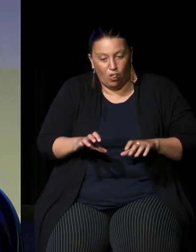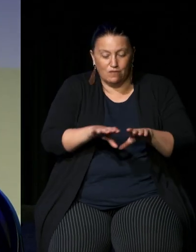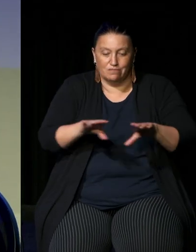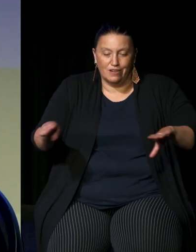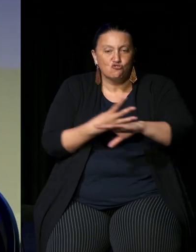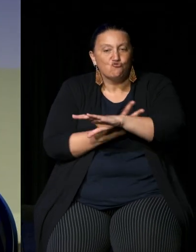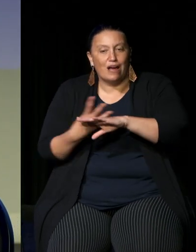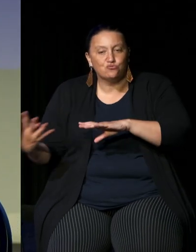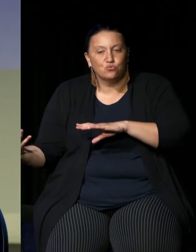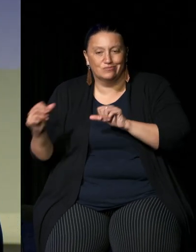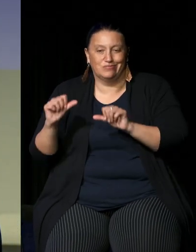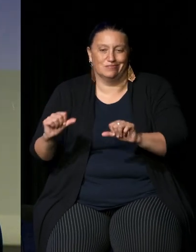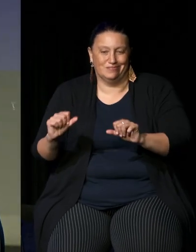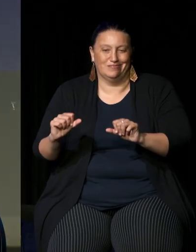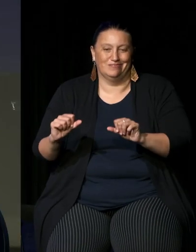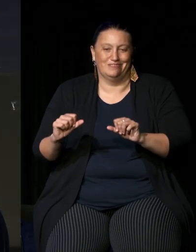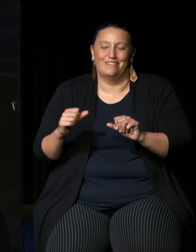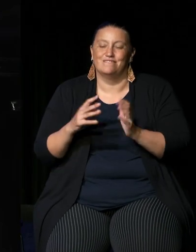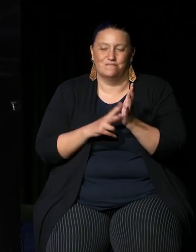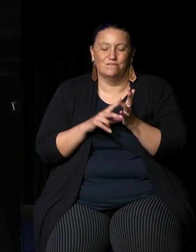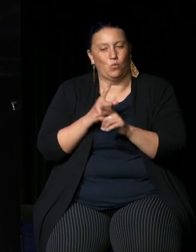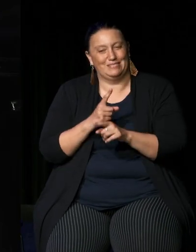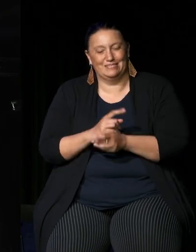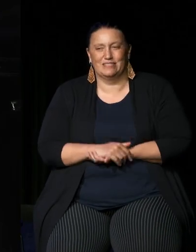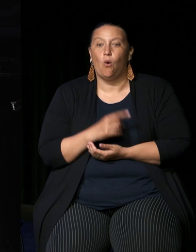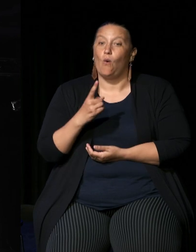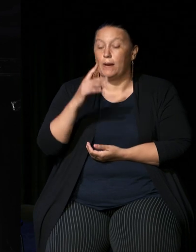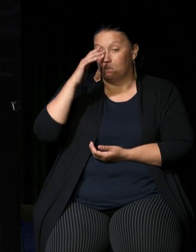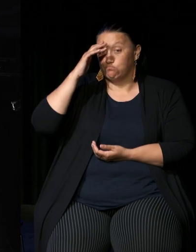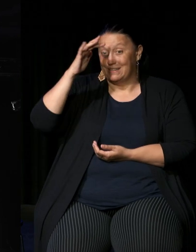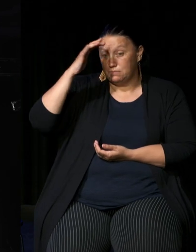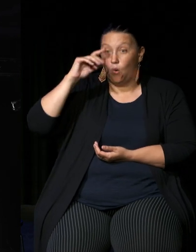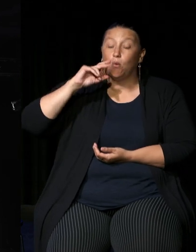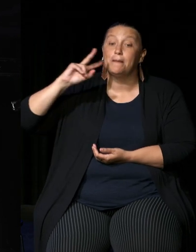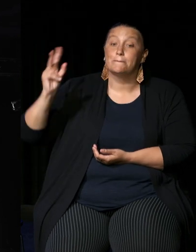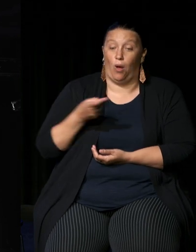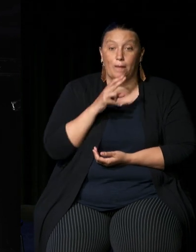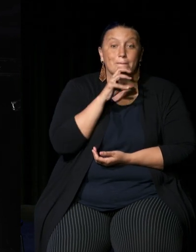um the we know that the one of the principles is that it would be both men and women that will have